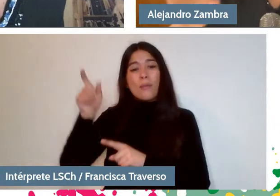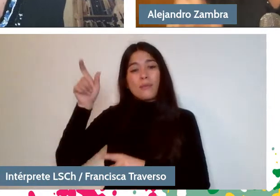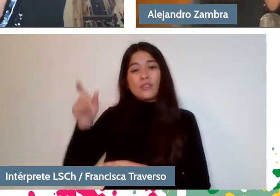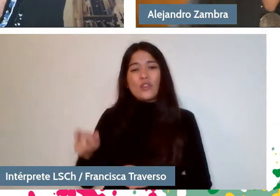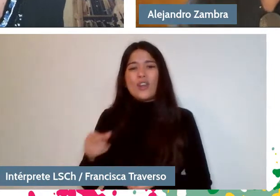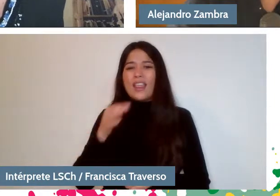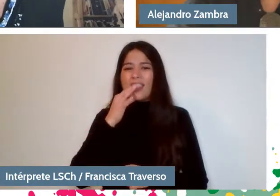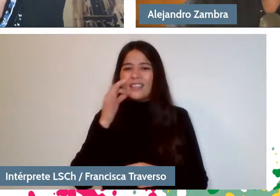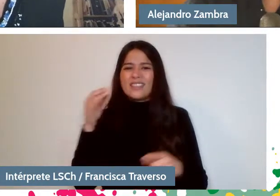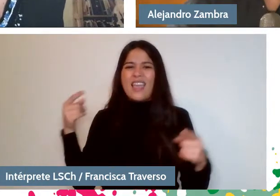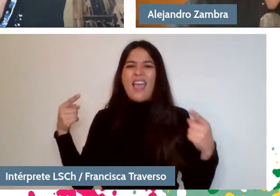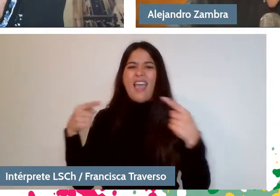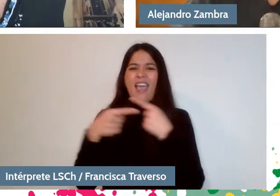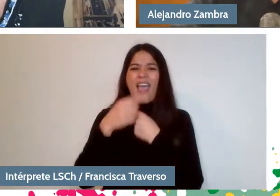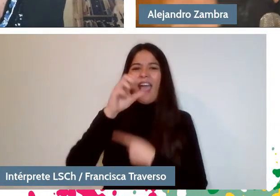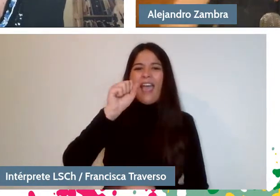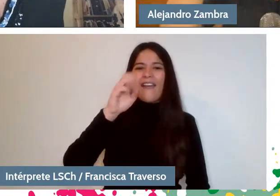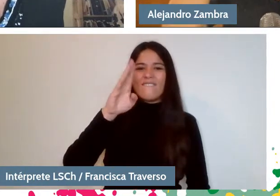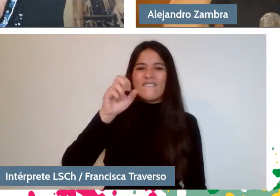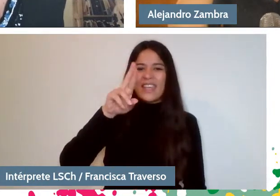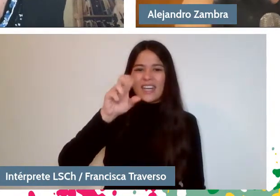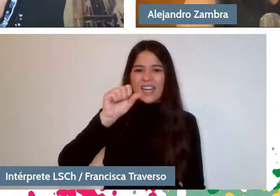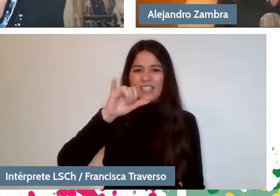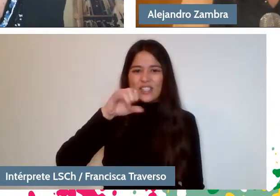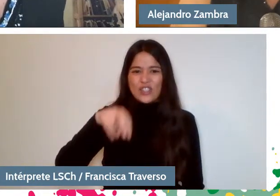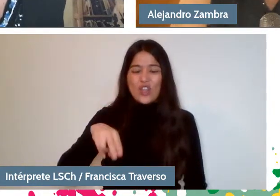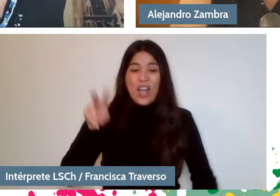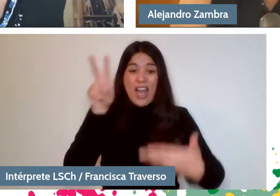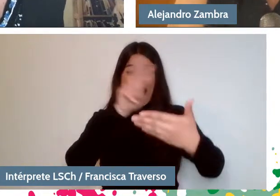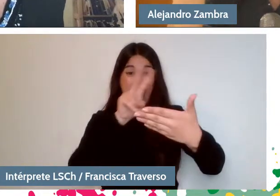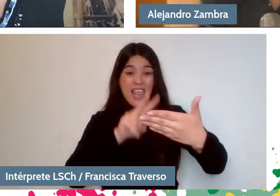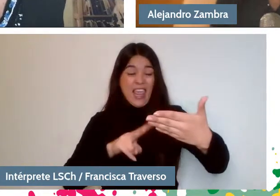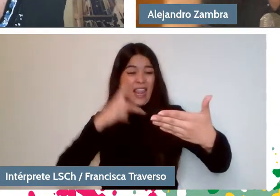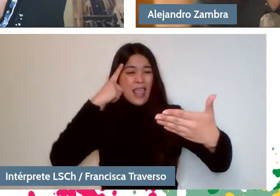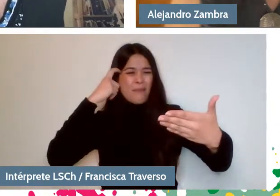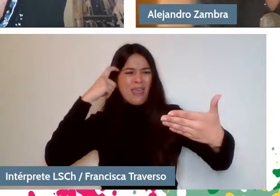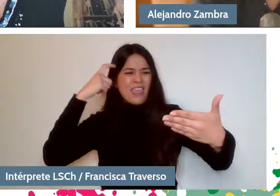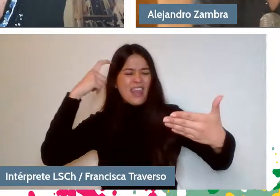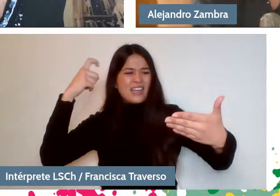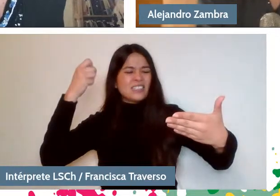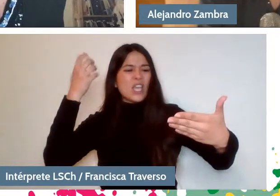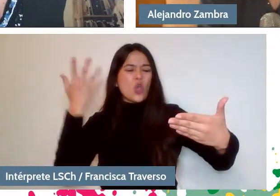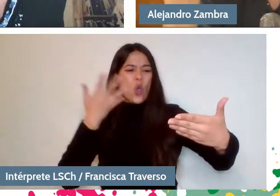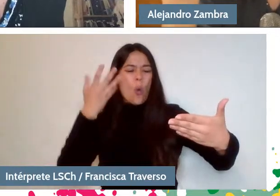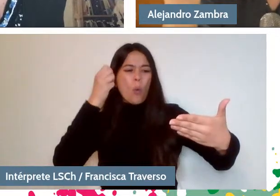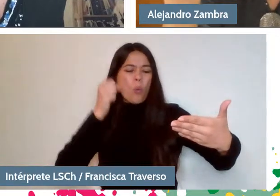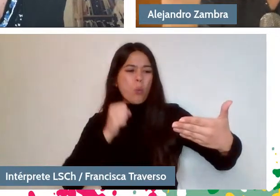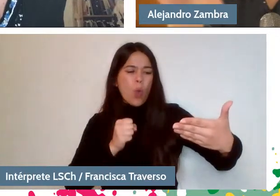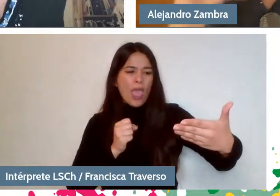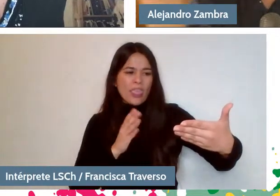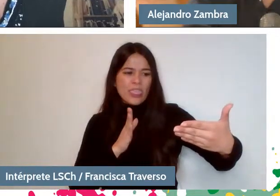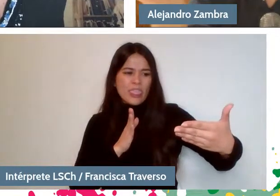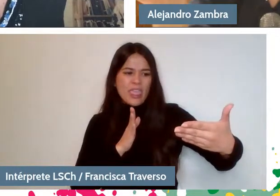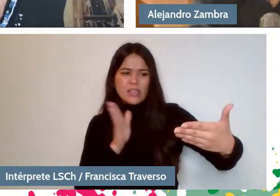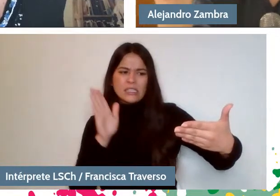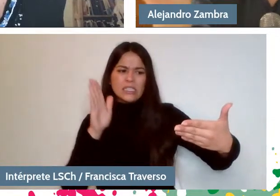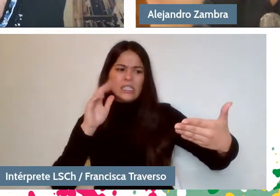the method of aberration. When reading, imagining how the text could become a completely different one.